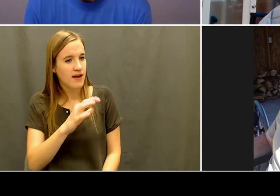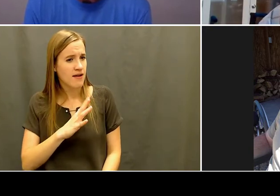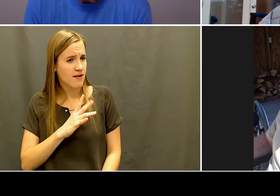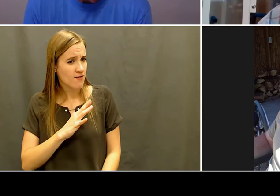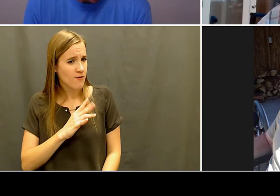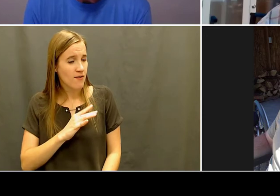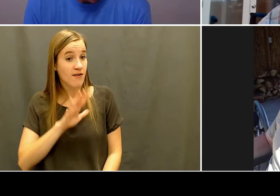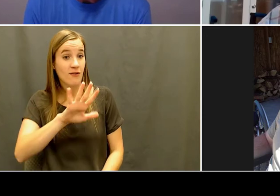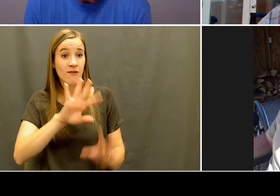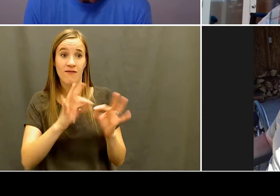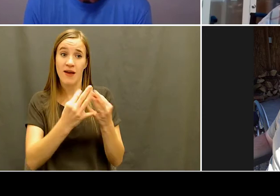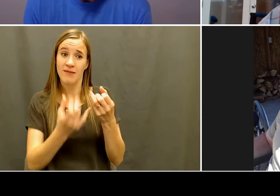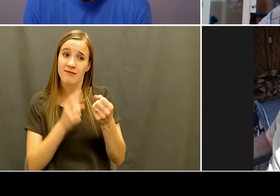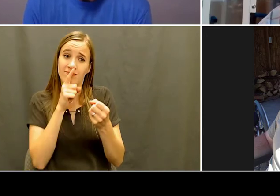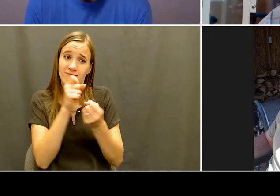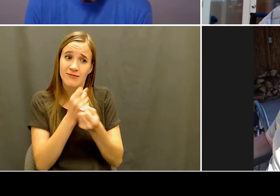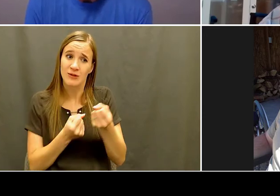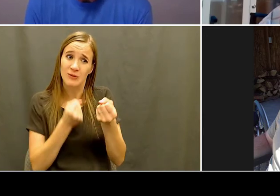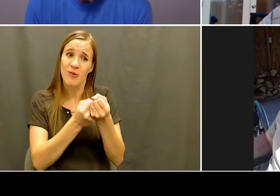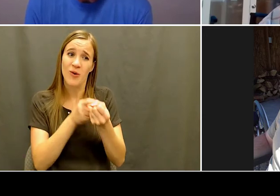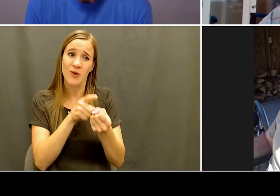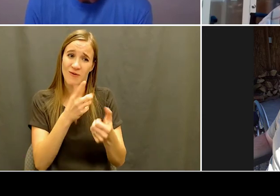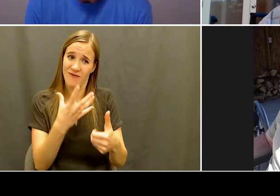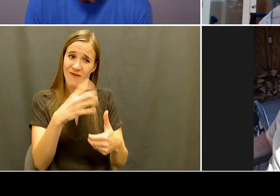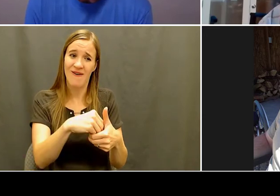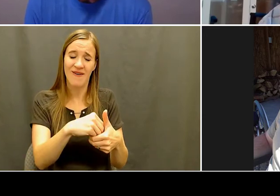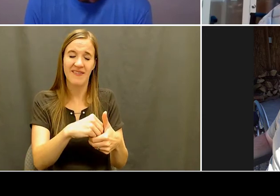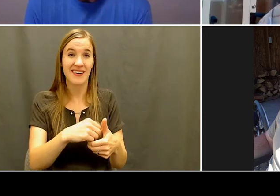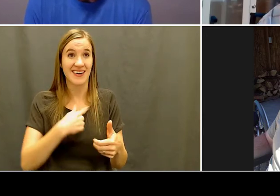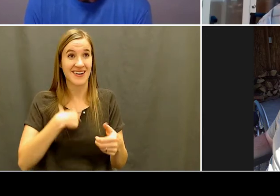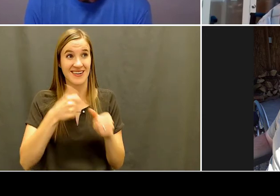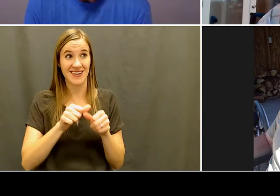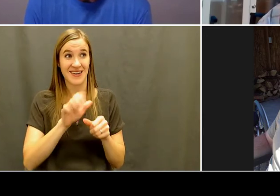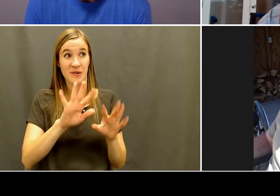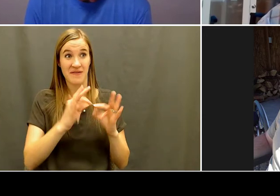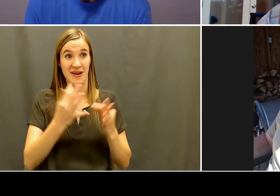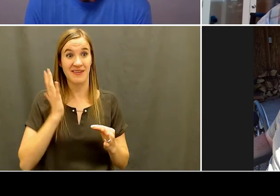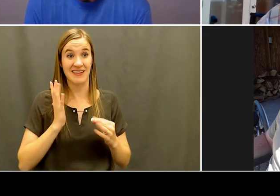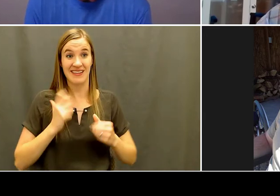it was, it was a commitment. So, yeah, yeah, I, you know, I